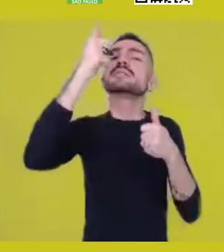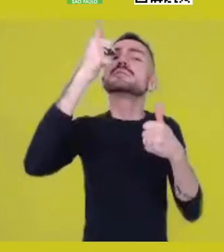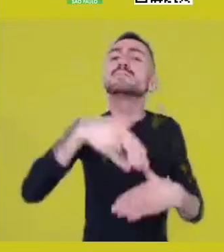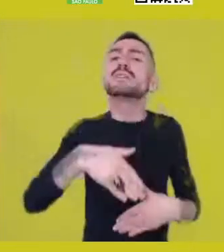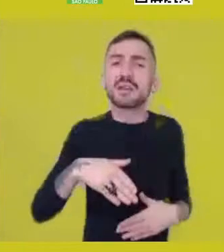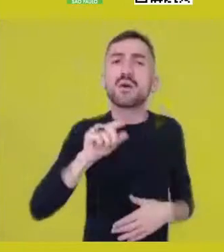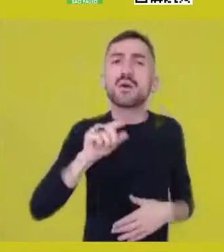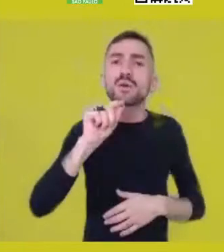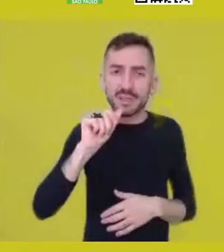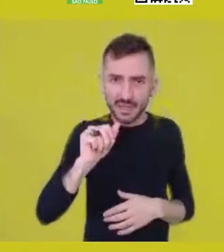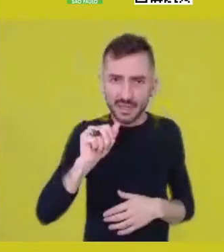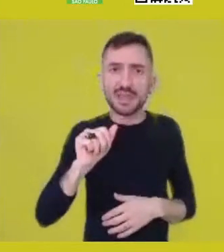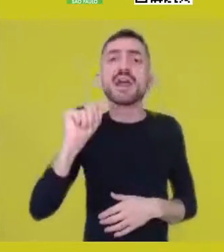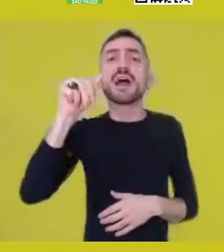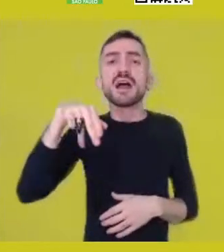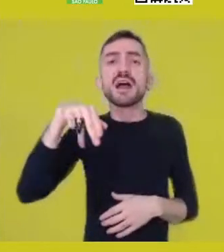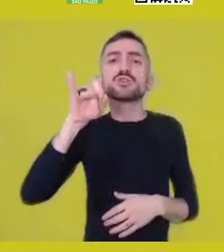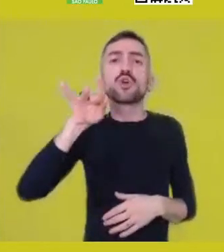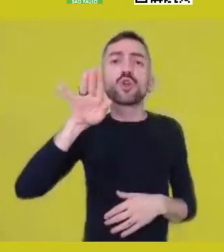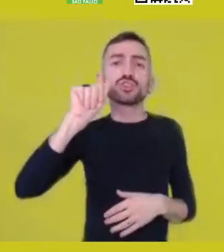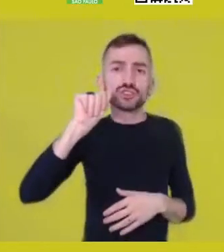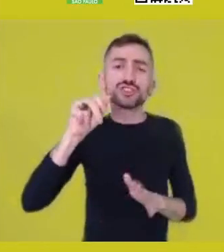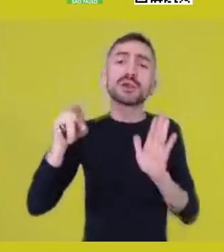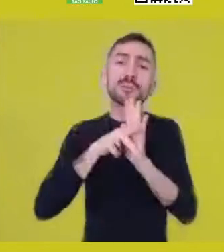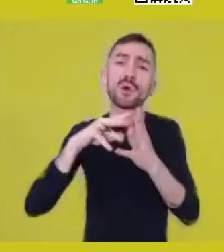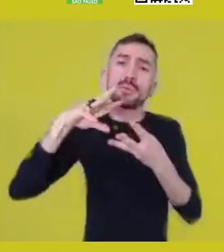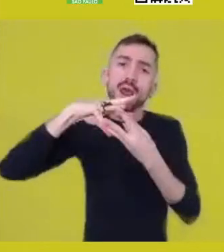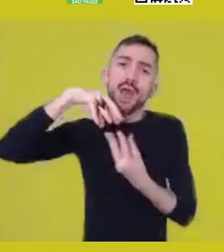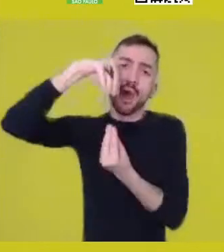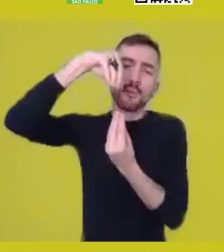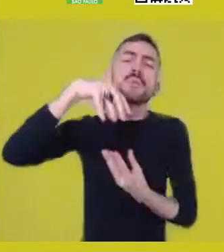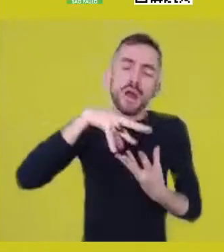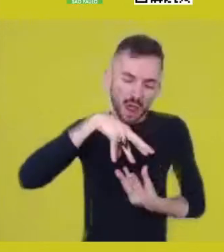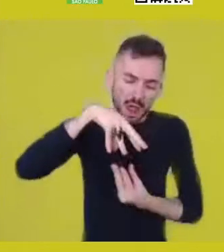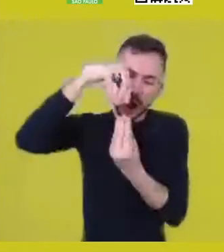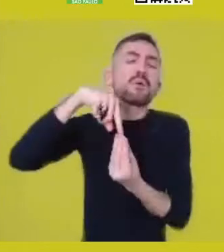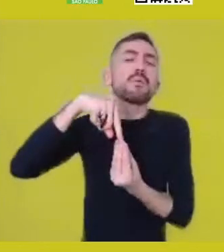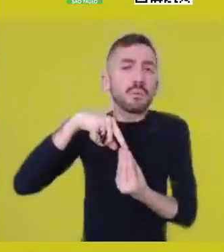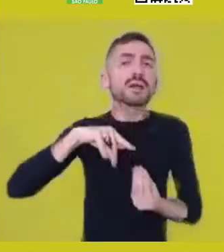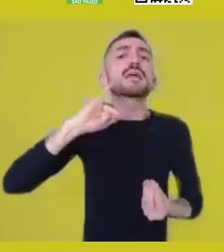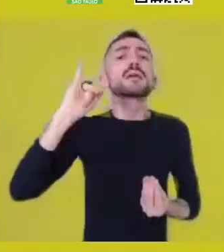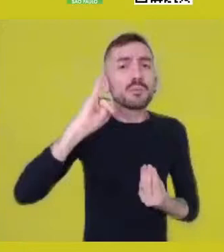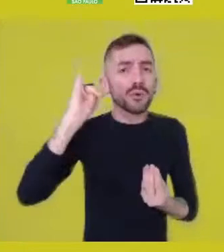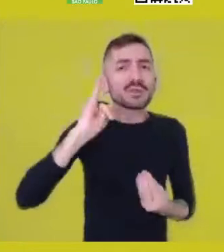a metaphysical dimension of the soul, a dimension that understands the cosmos